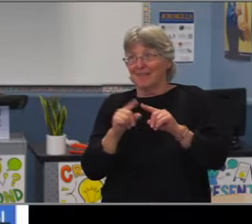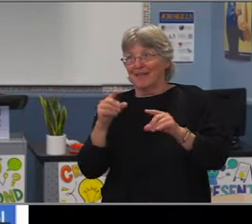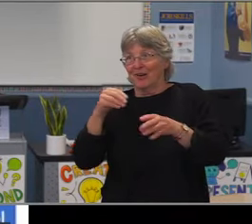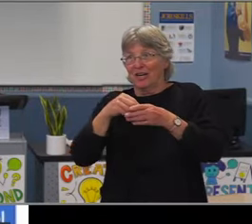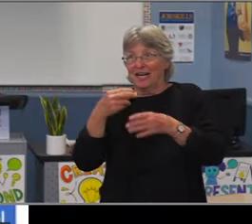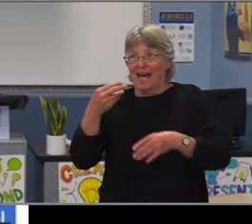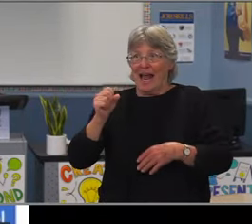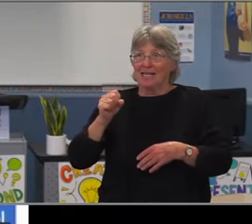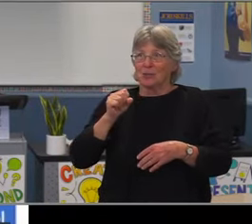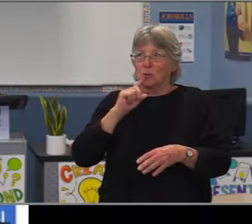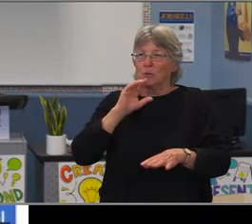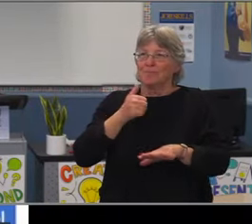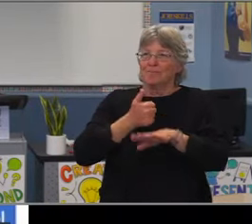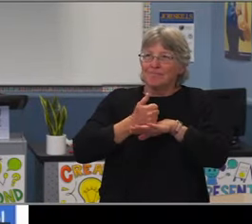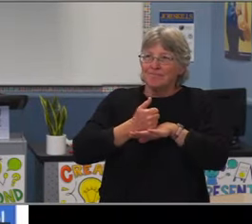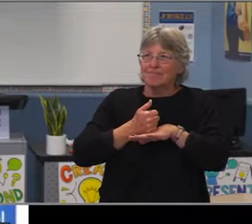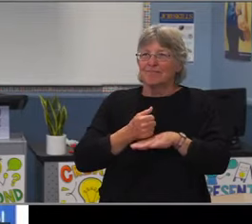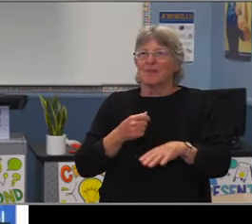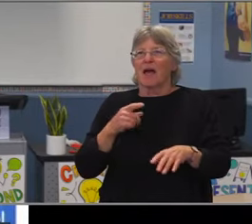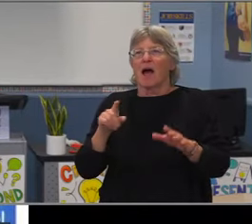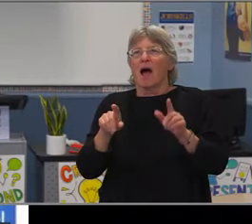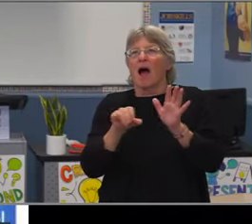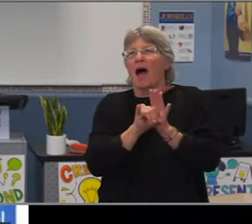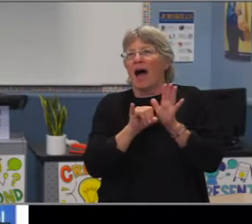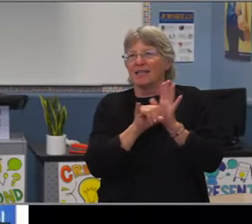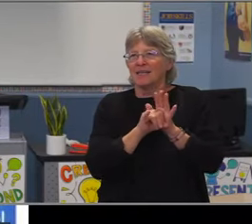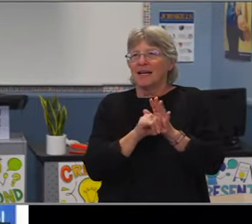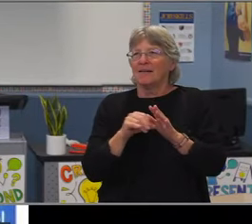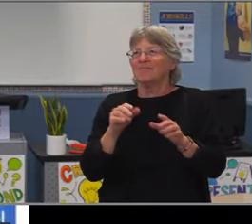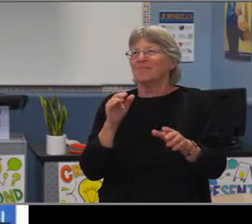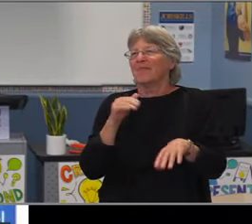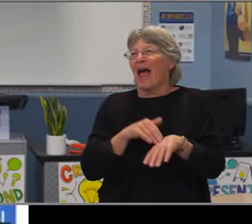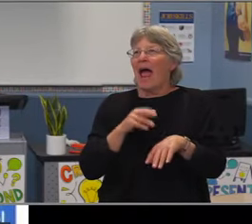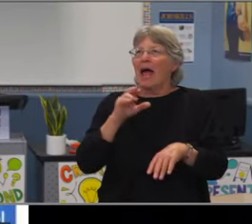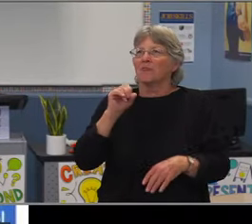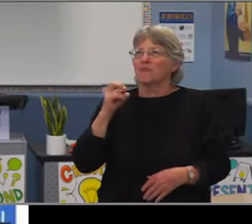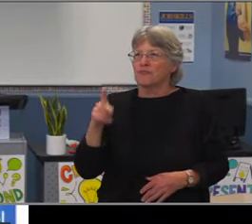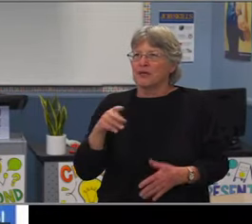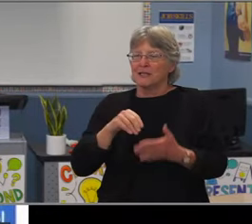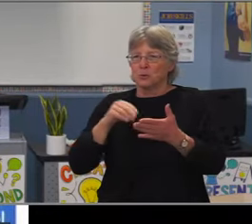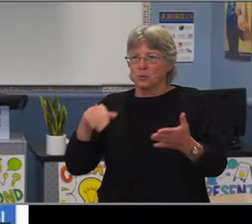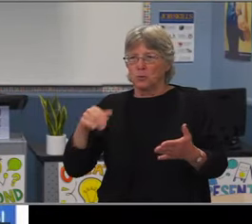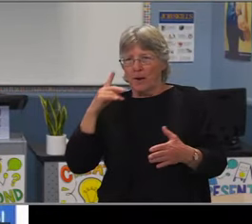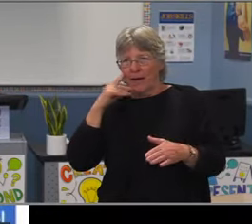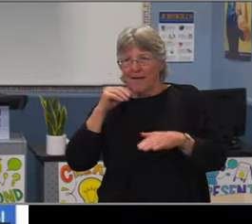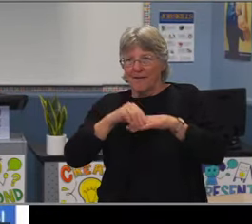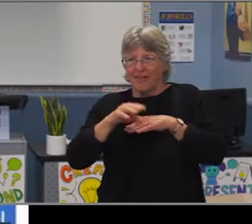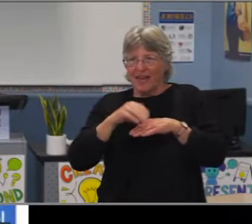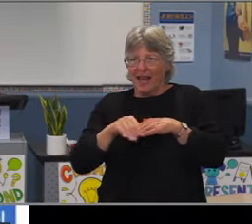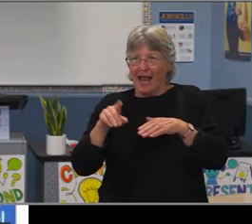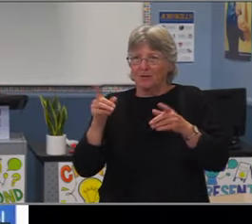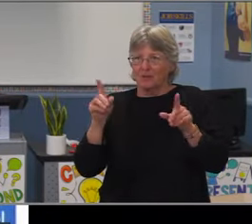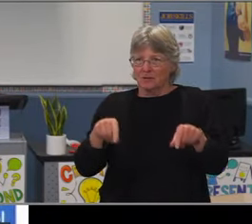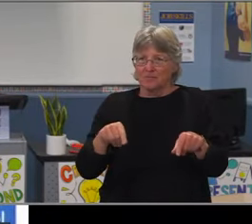the belief that they can manage difficult assignments in coming out of fifth grade than they do coming out of eighth grade.